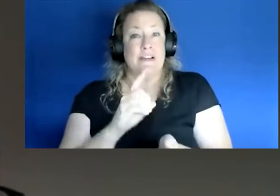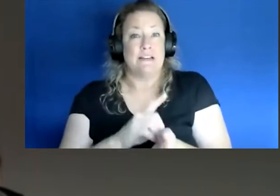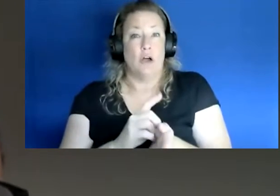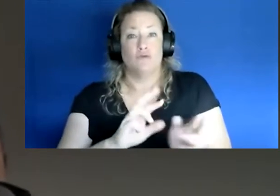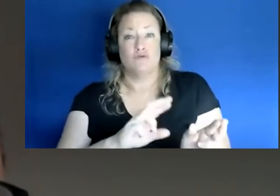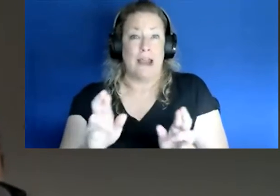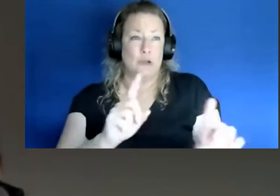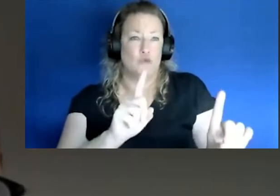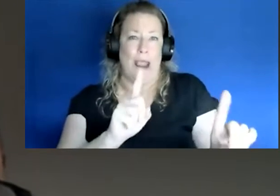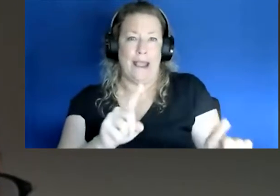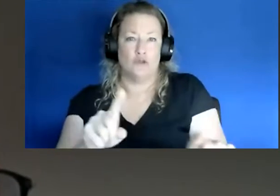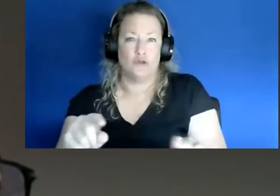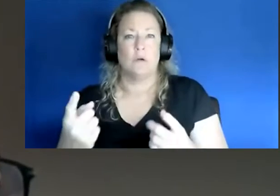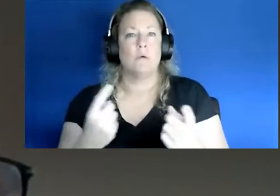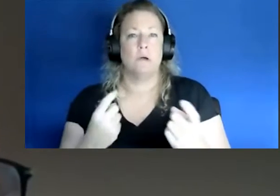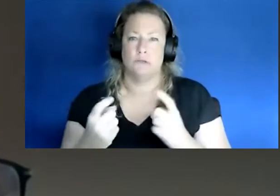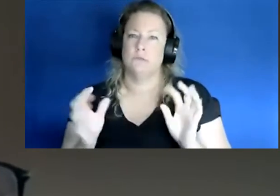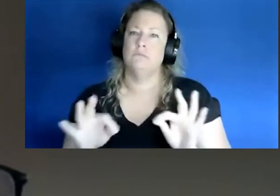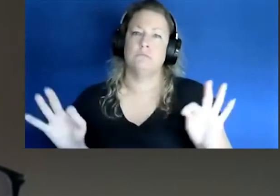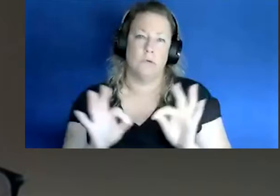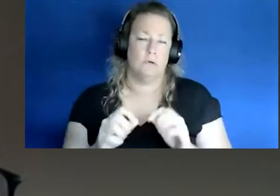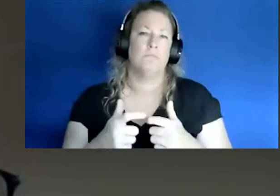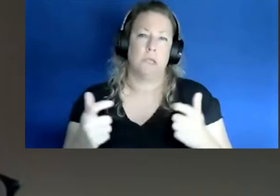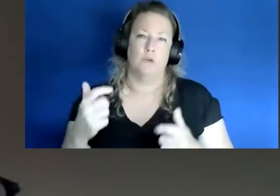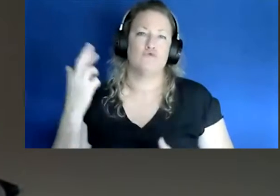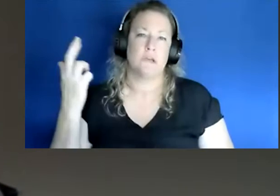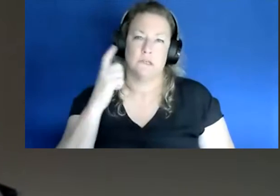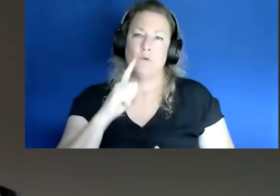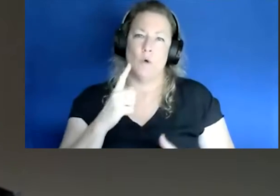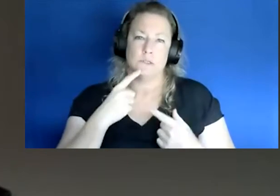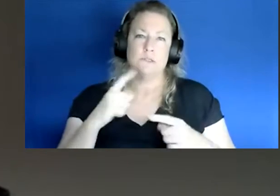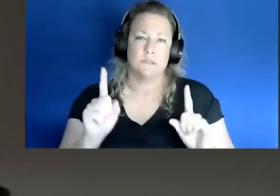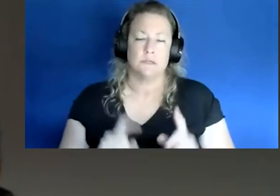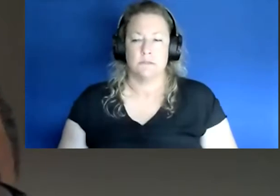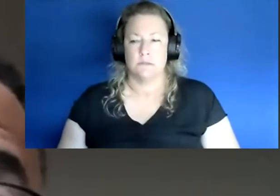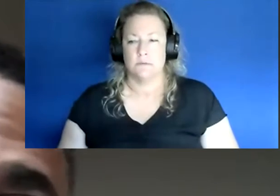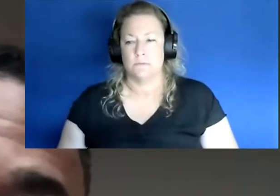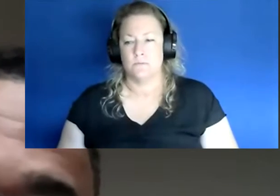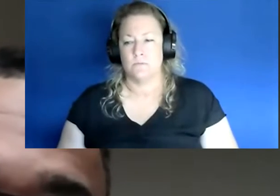those questions is a few things that I think that led to our our efforts. You know also just like